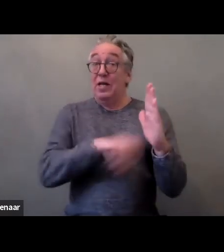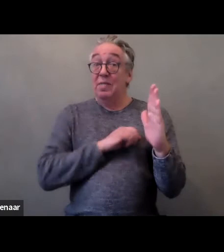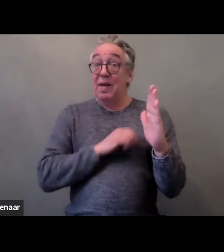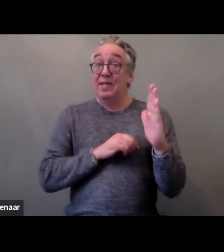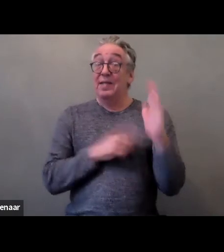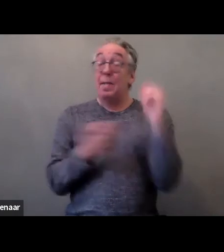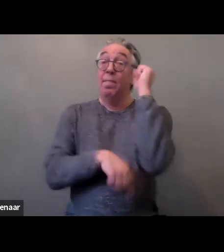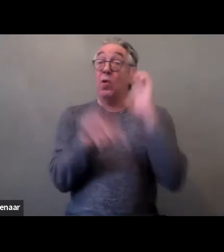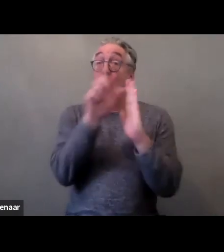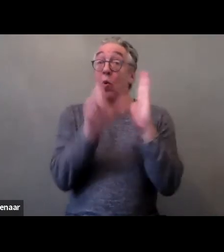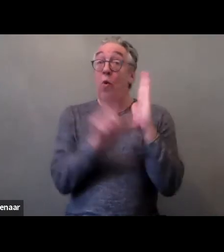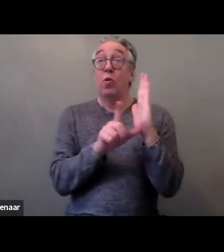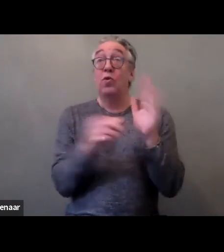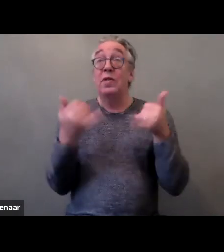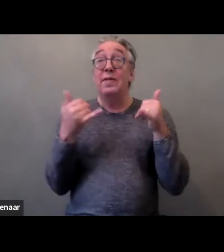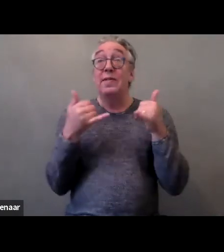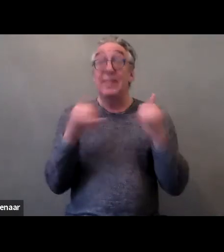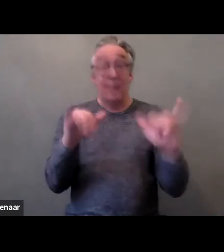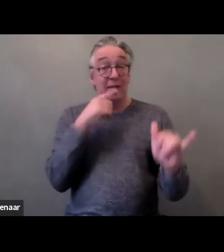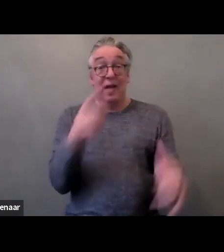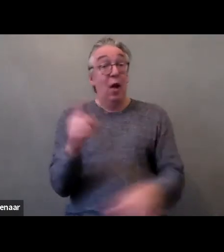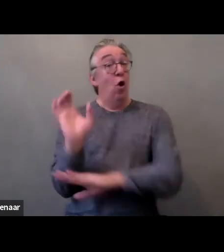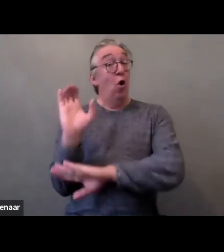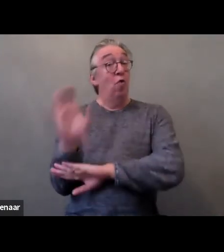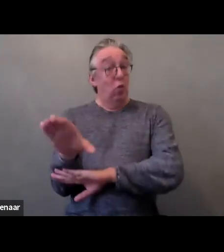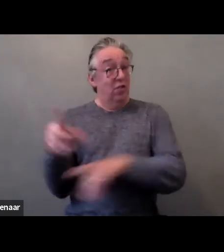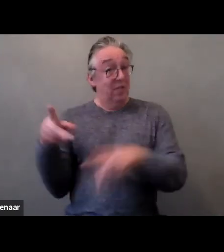still allows forced sterilization to be performed